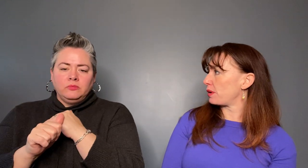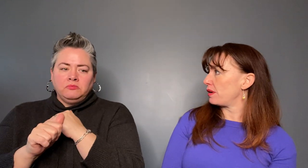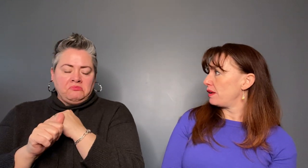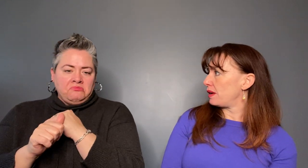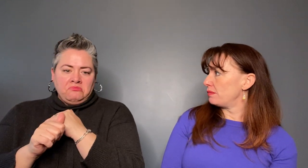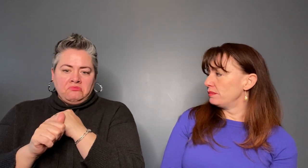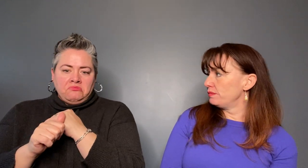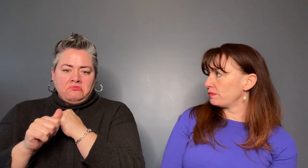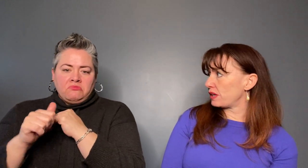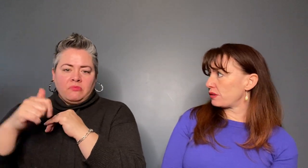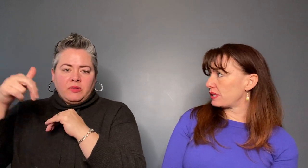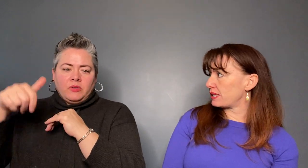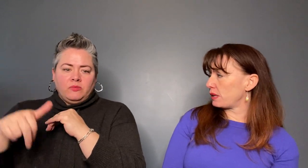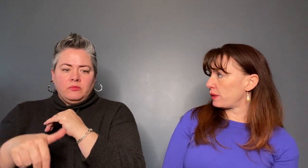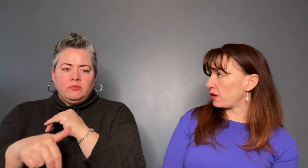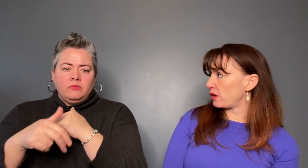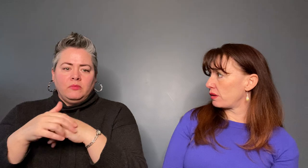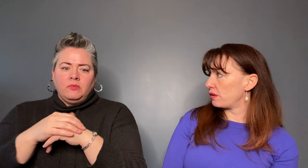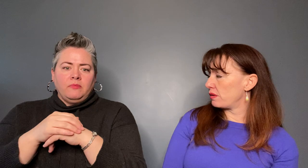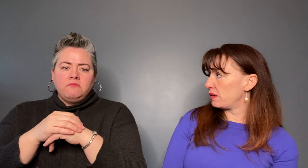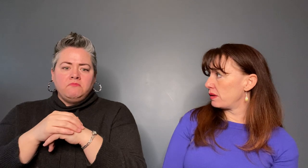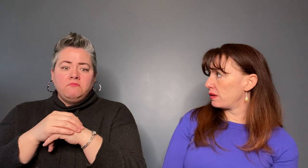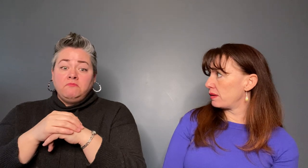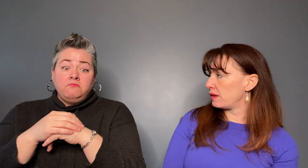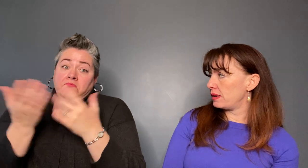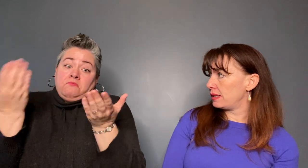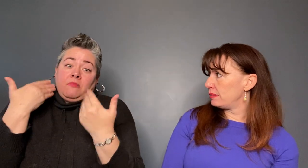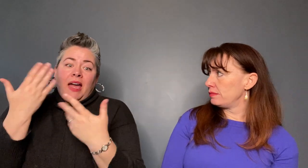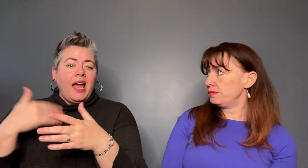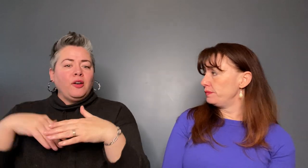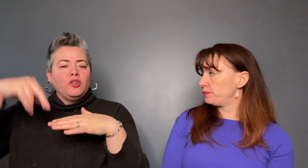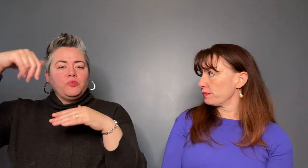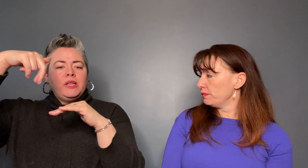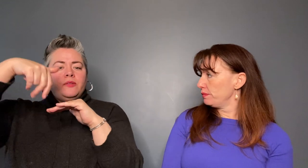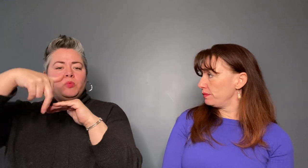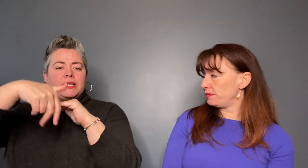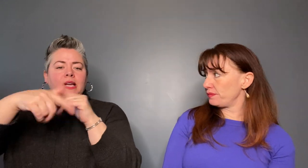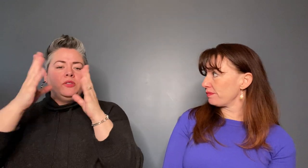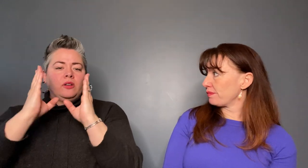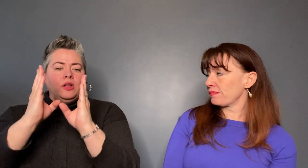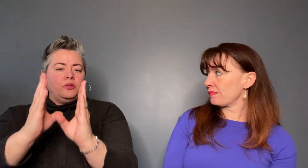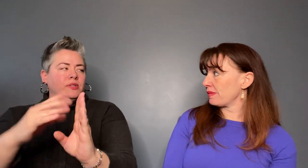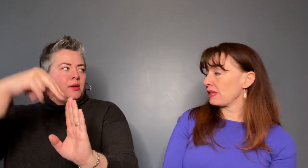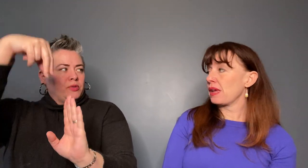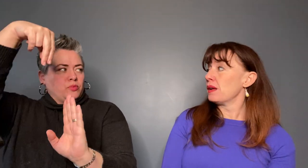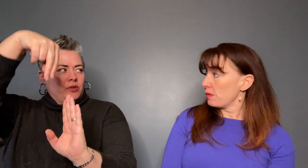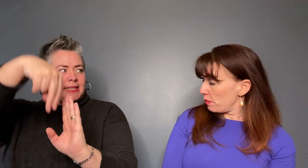under the city do you think? We even went down the closes that were